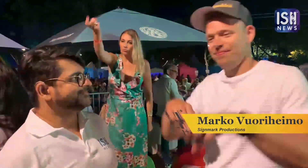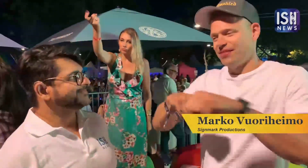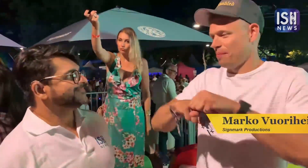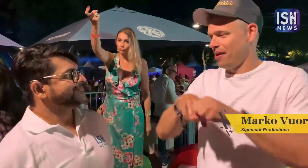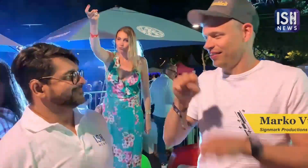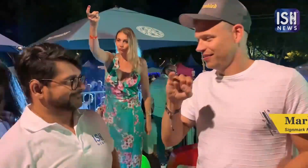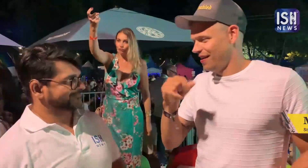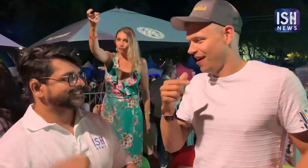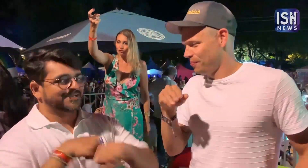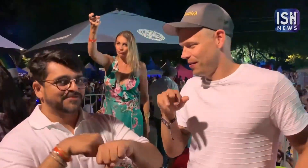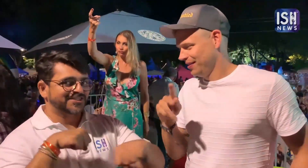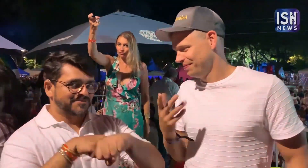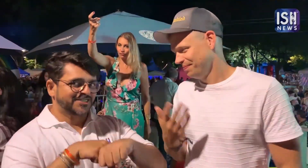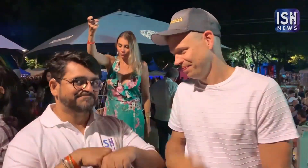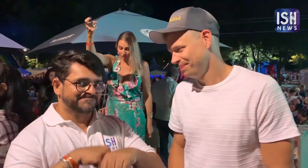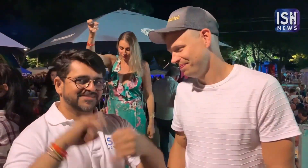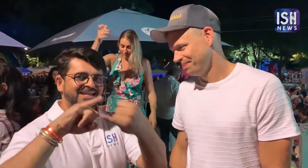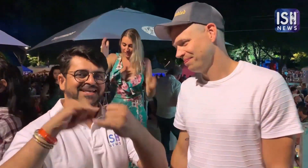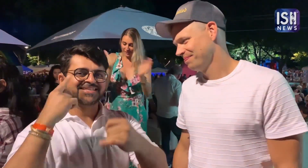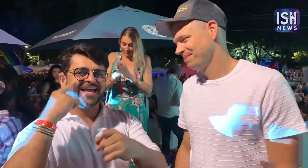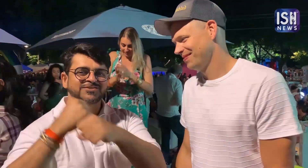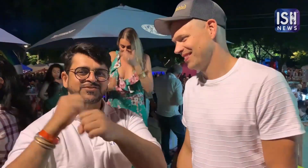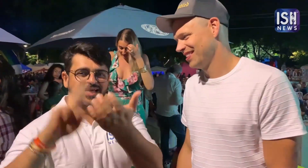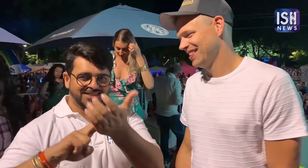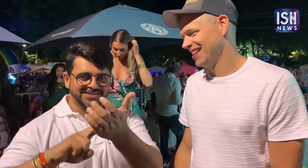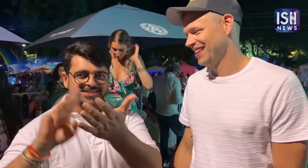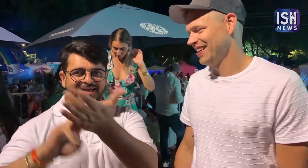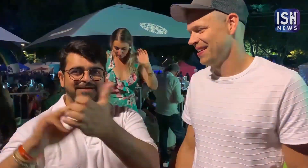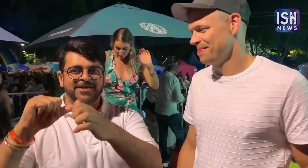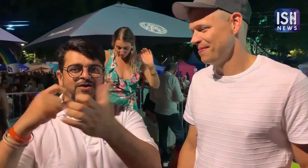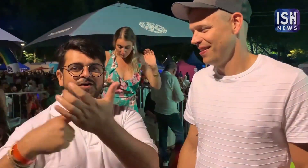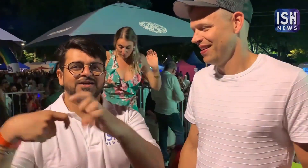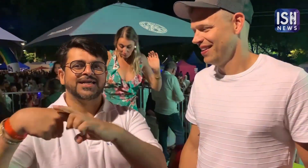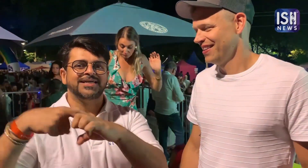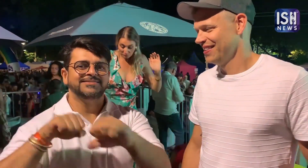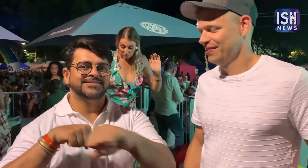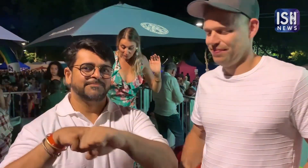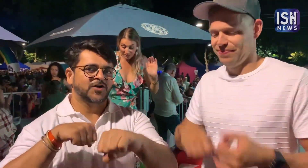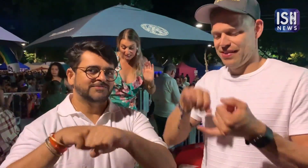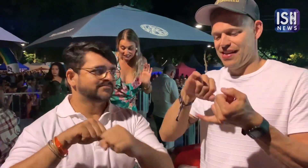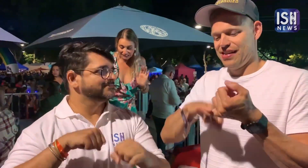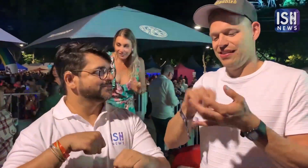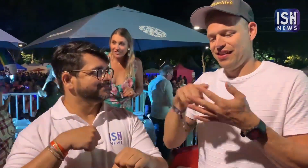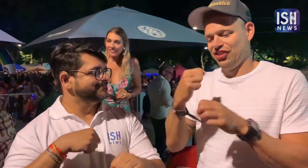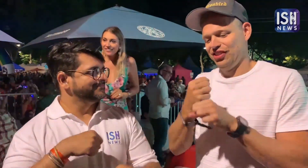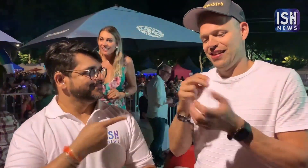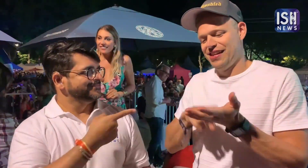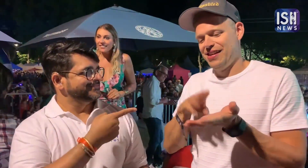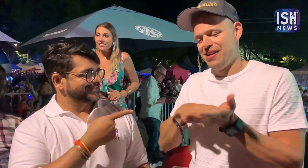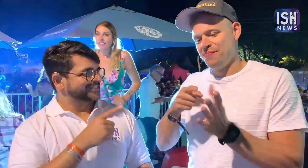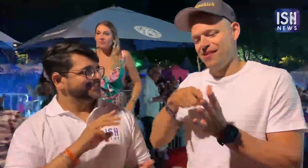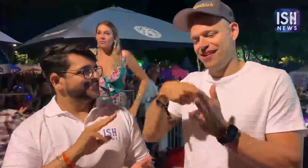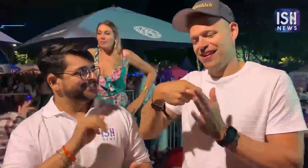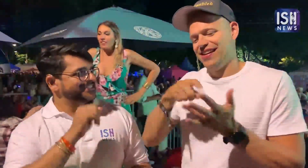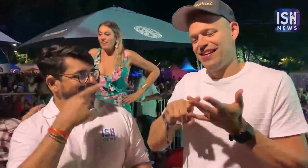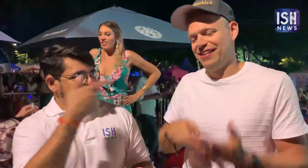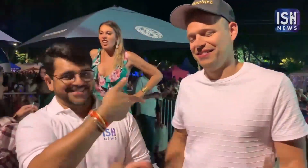This is the Sign Name. Signmark Signmark.